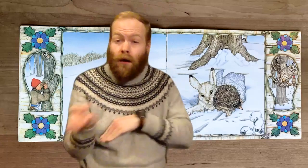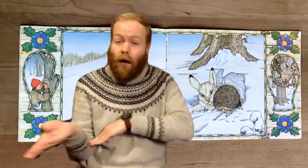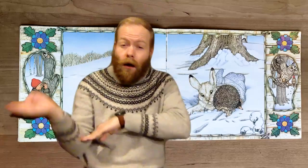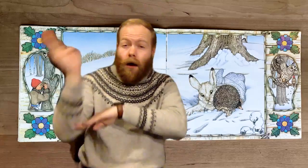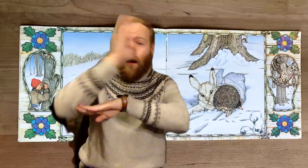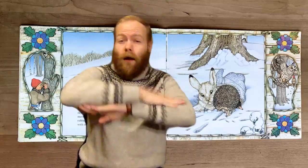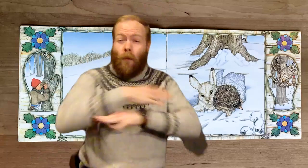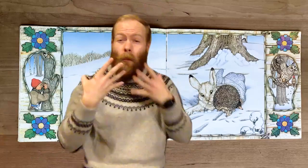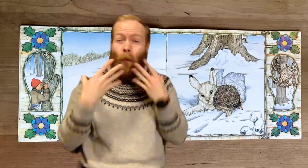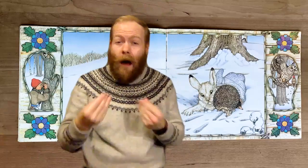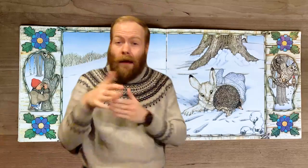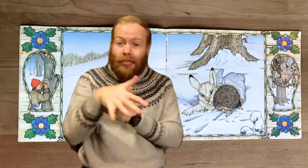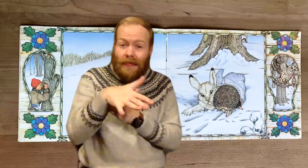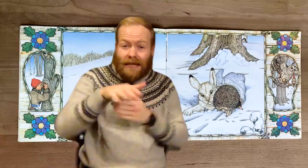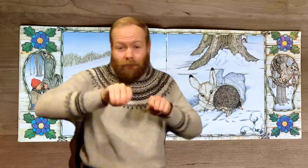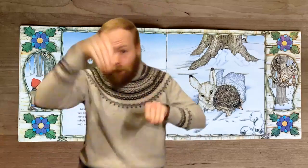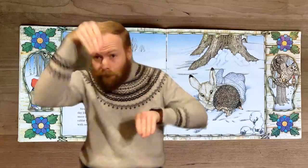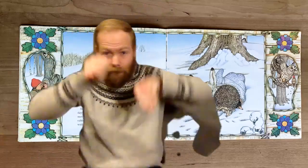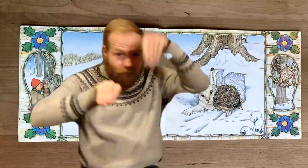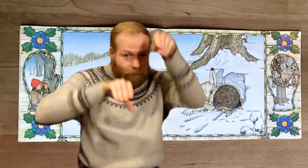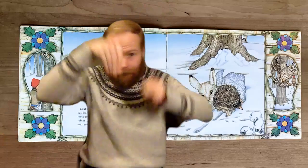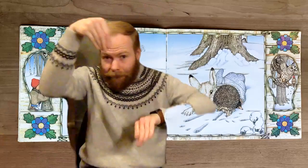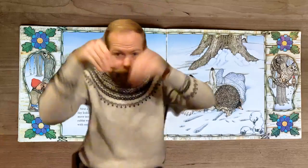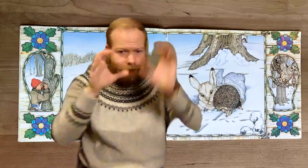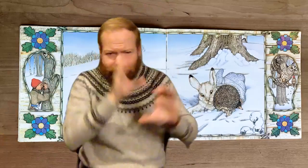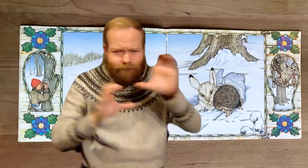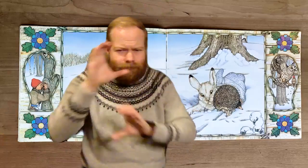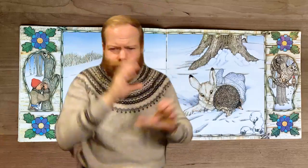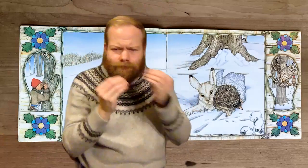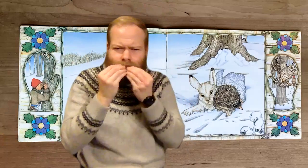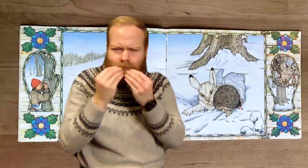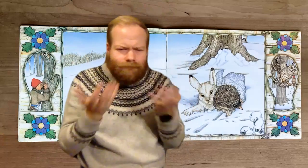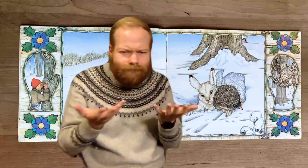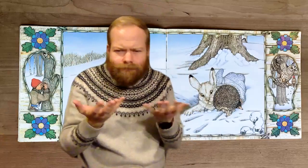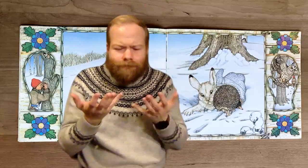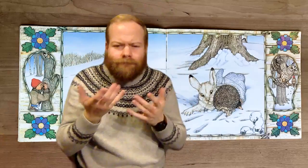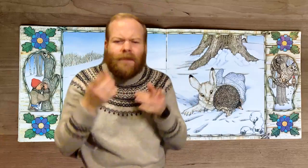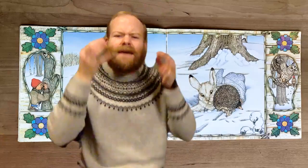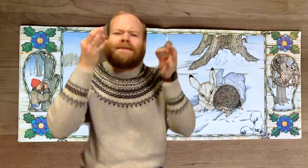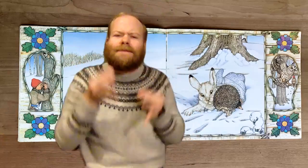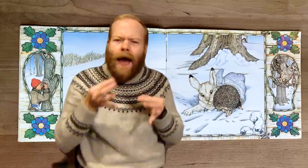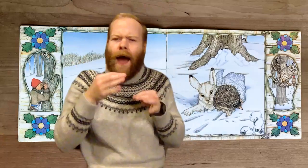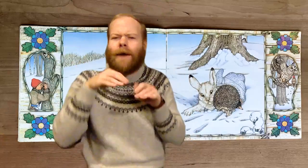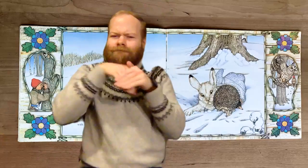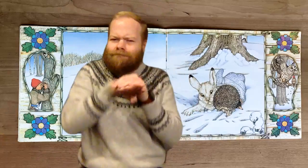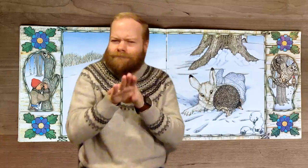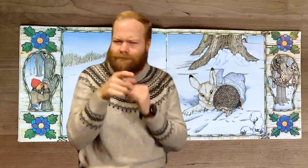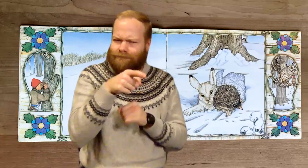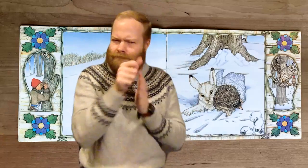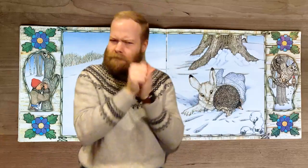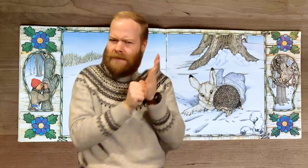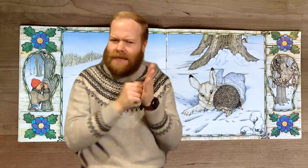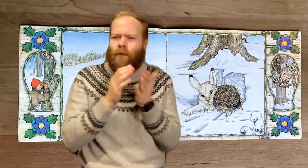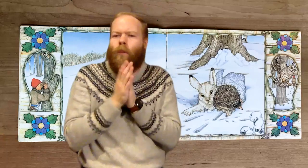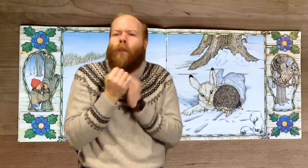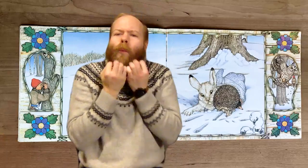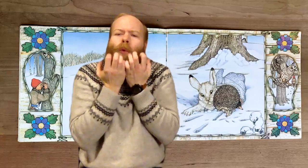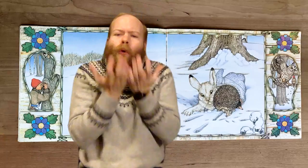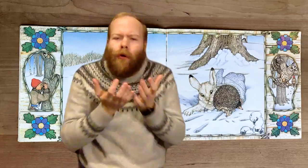Having spent the day looking under wet leaves for things to eat, he decided to move into the mitten and warm himself.